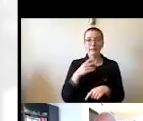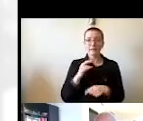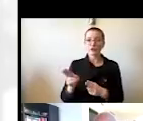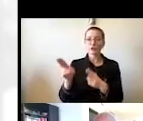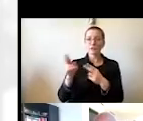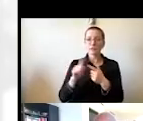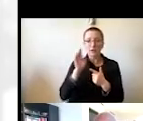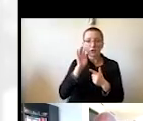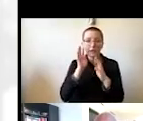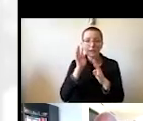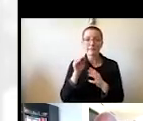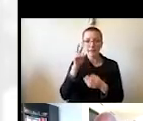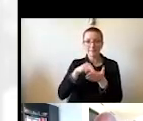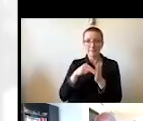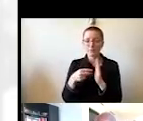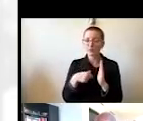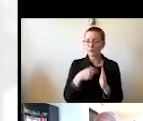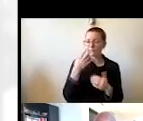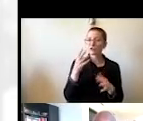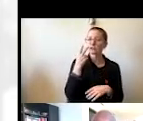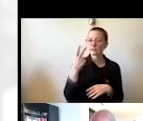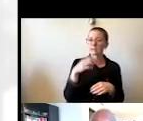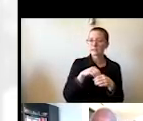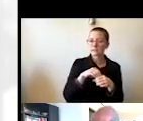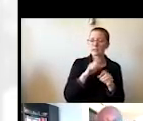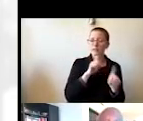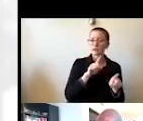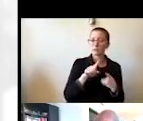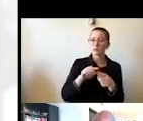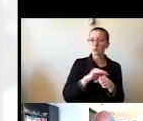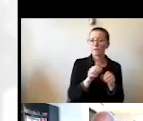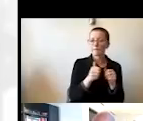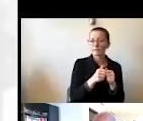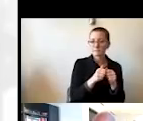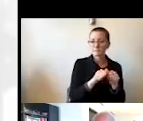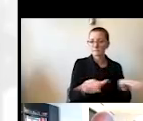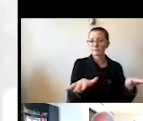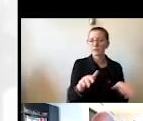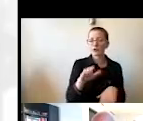and purpose that we have seen in response to the COVID-19 crisis.